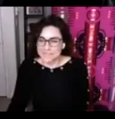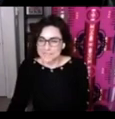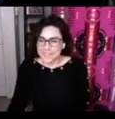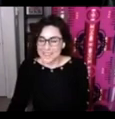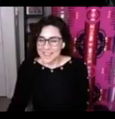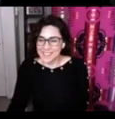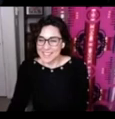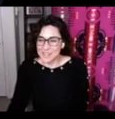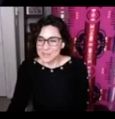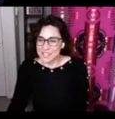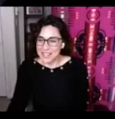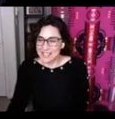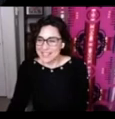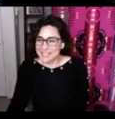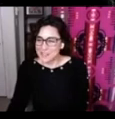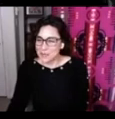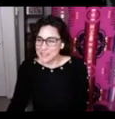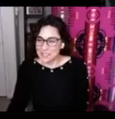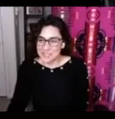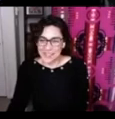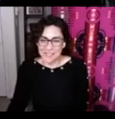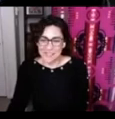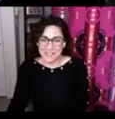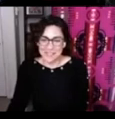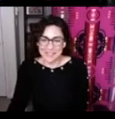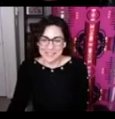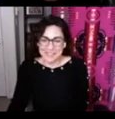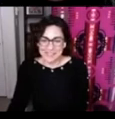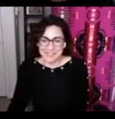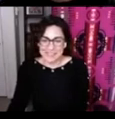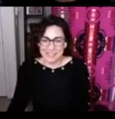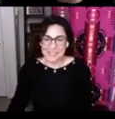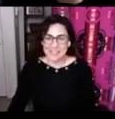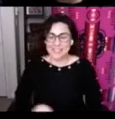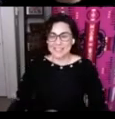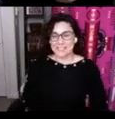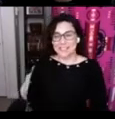Thanks so much Callie, over to you Tye HÍ,SW̱ḴE Callie, HÍ,SW̱ḴE Onowa